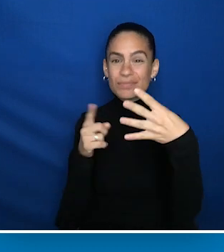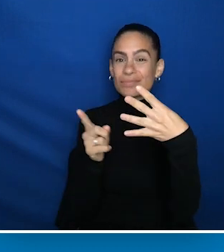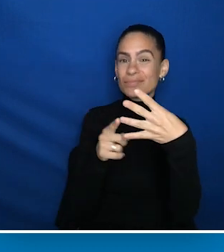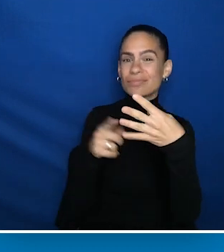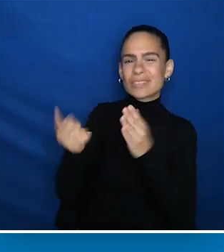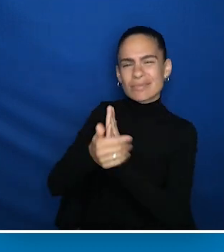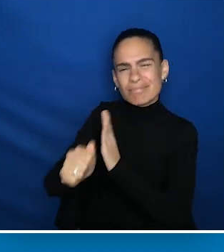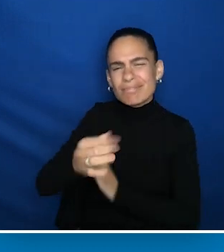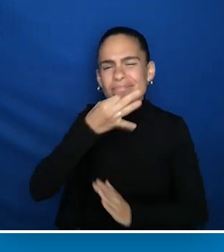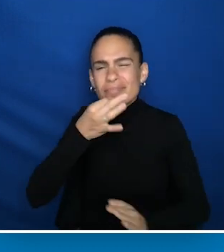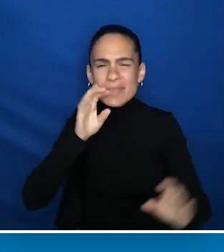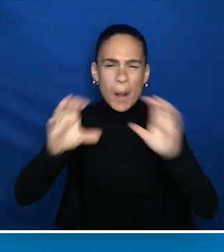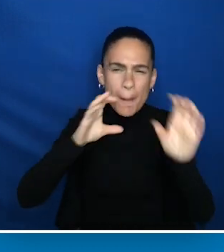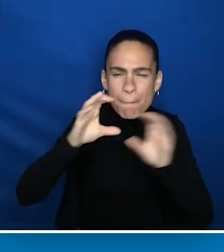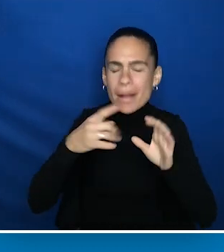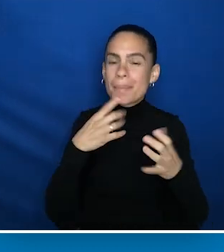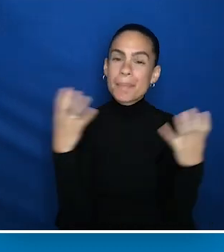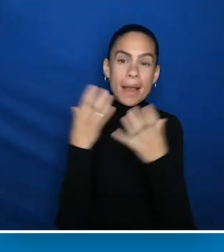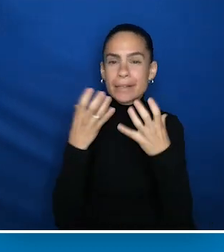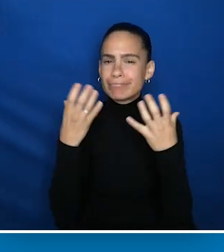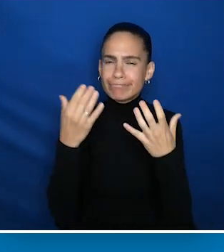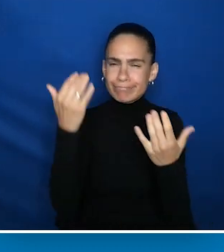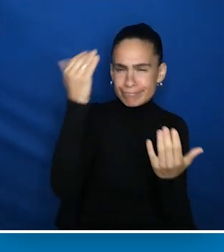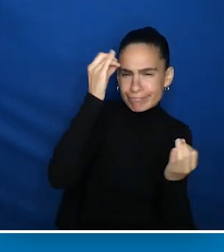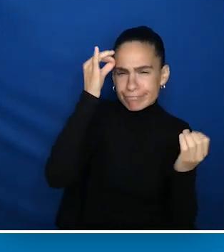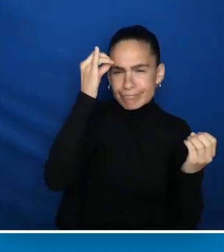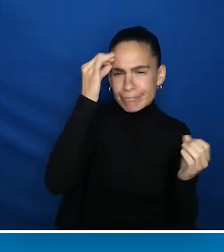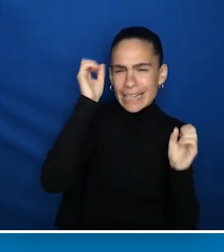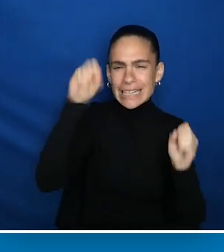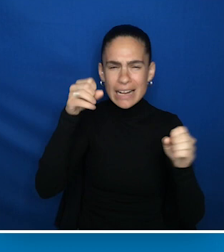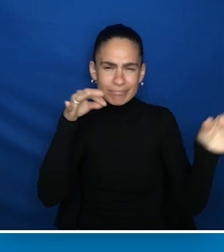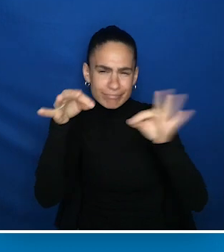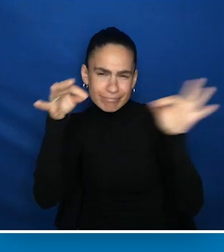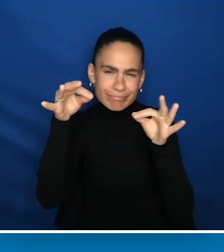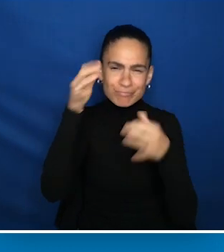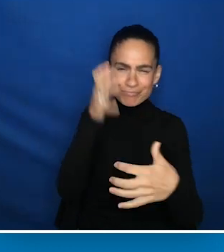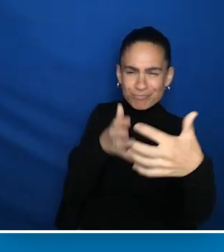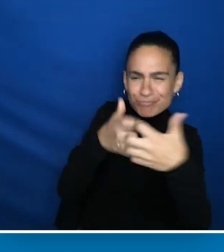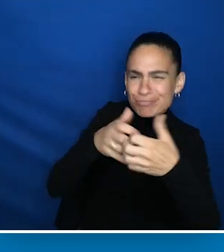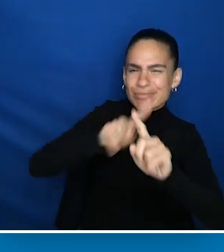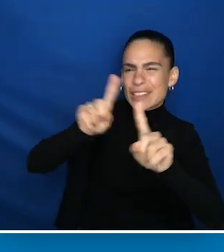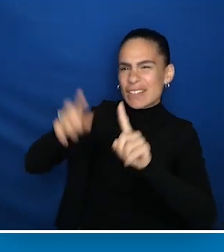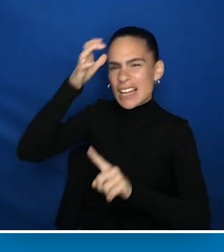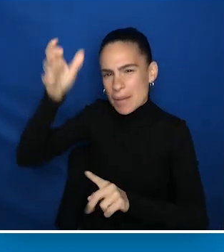The third is her capacity to communicate. She's an amazingly good thinker and can explain concepts